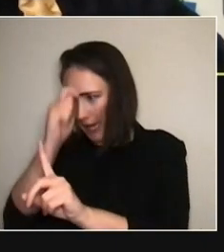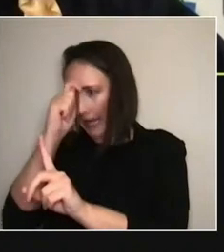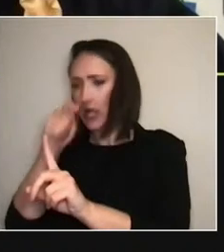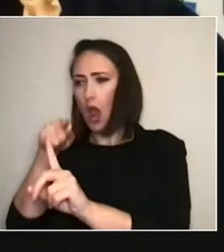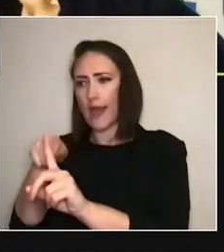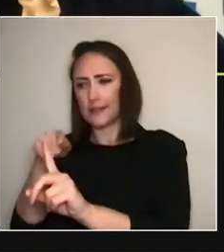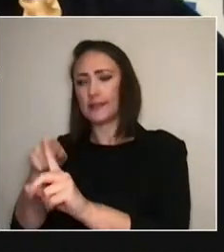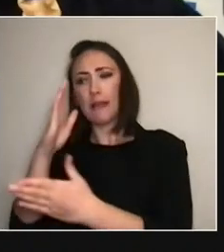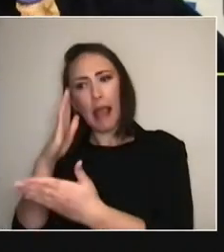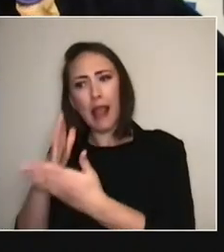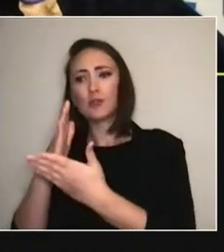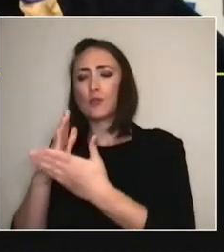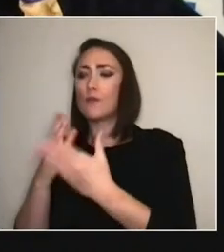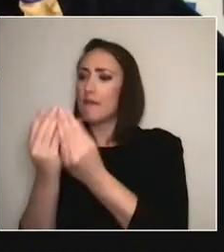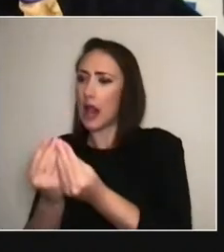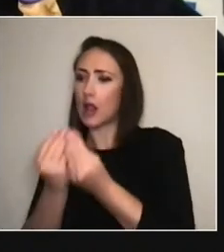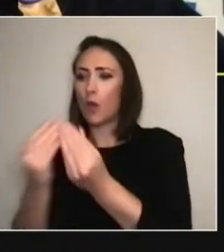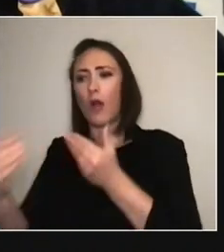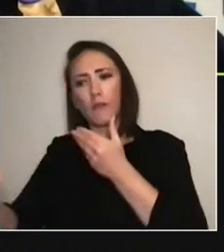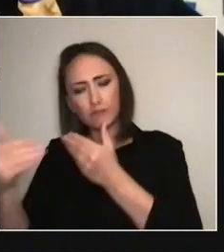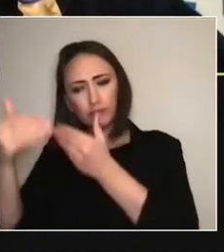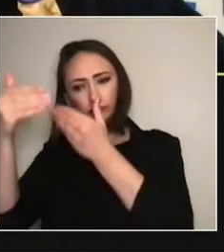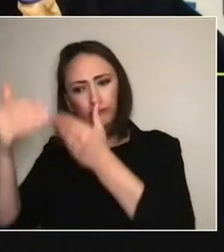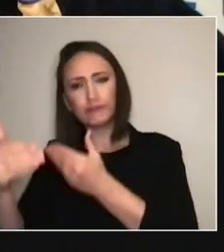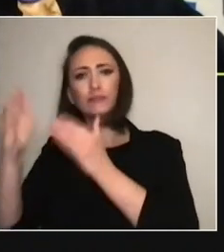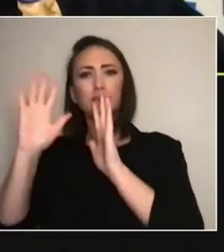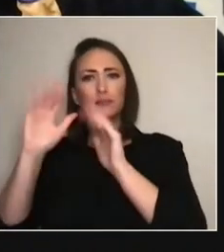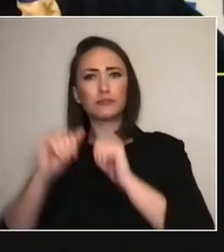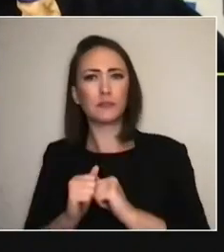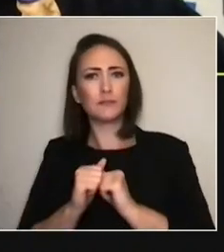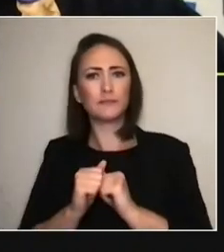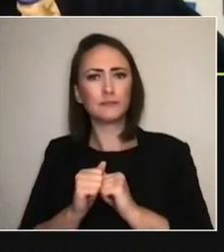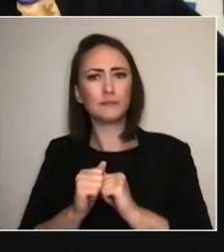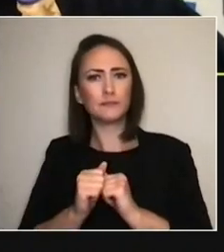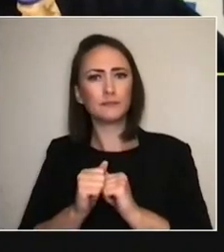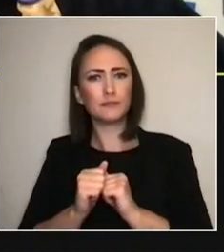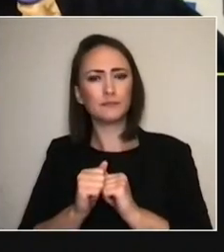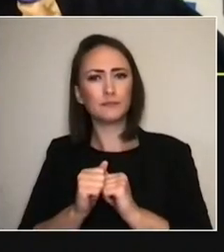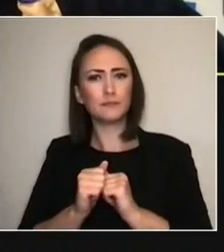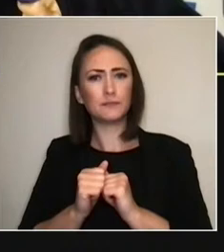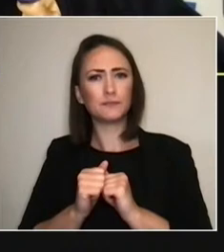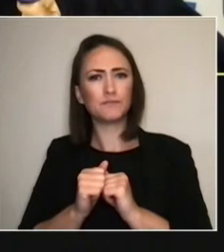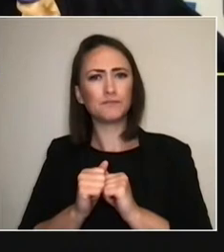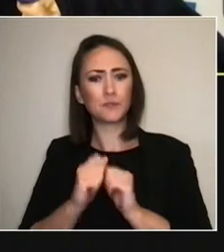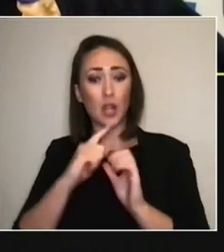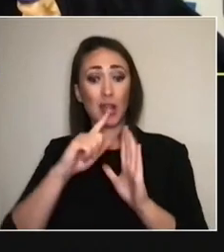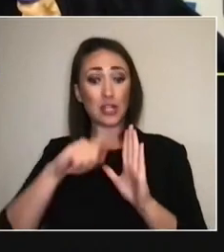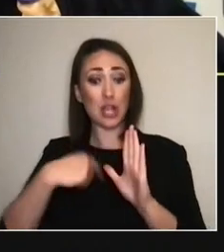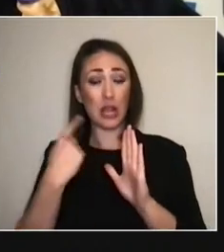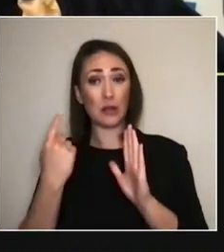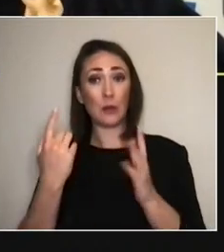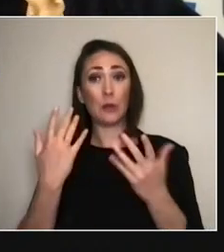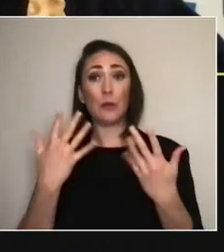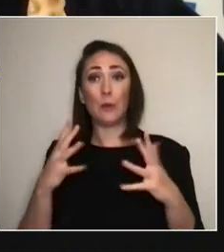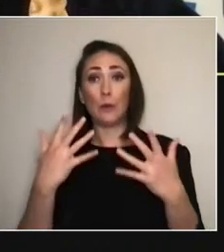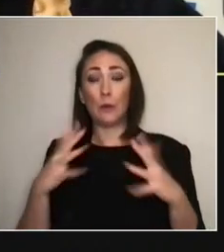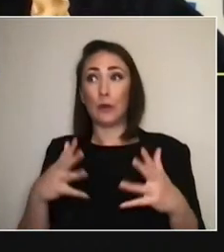That's a very long question, but... (CHUCKLES) I think for... Yeah. It is a balance of understanding